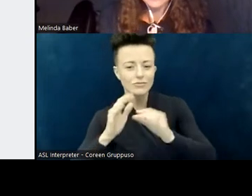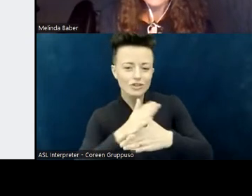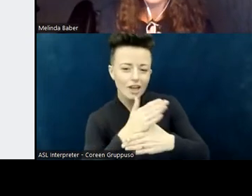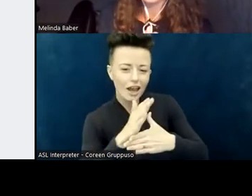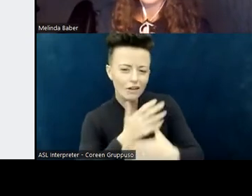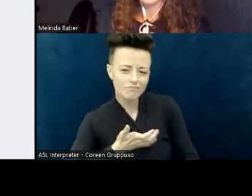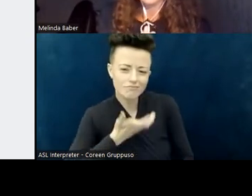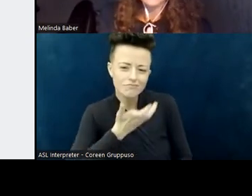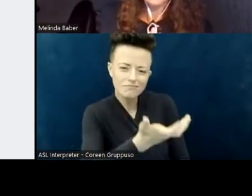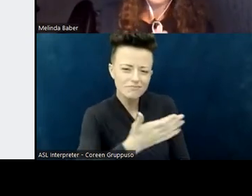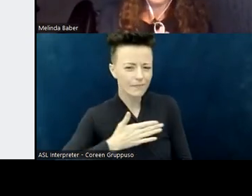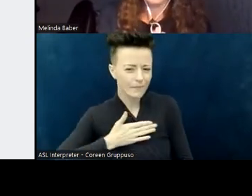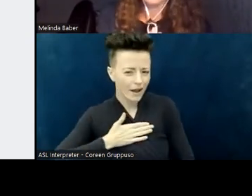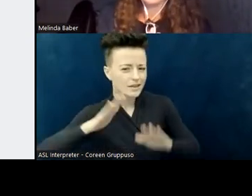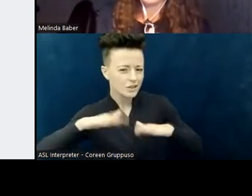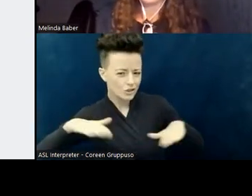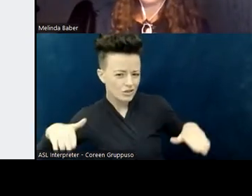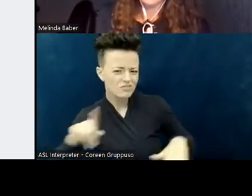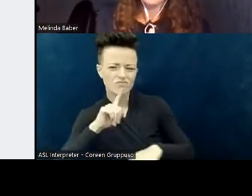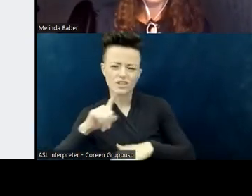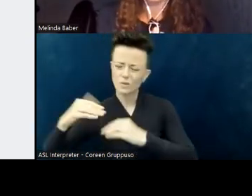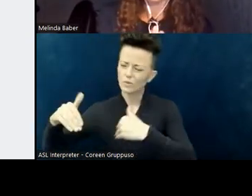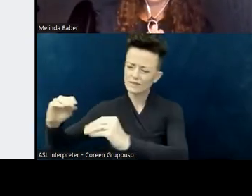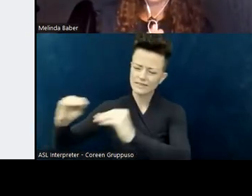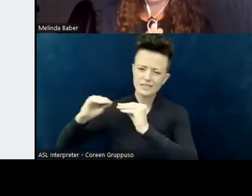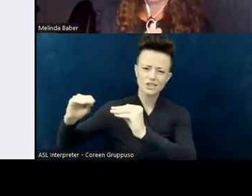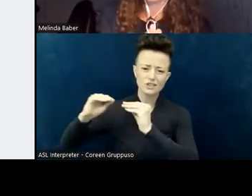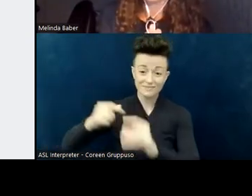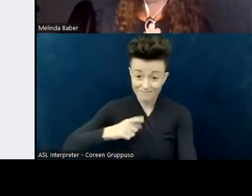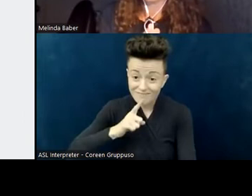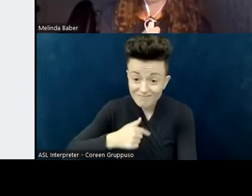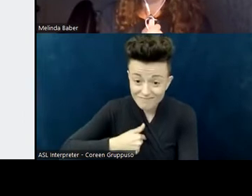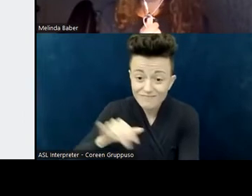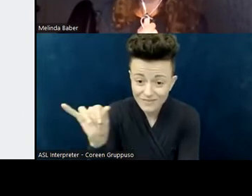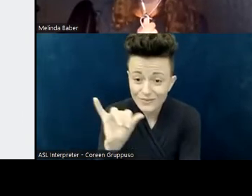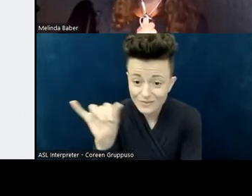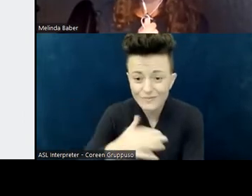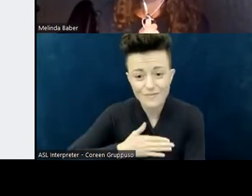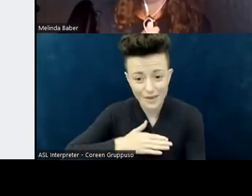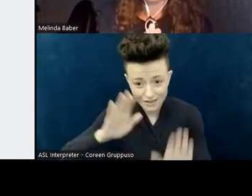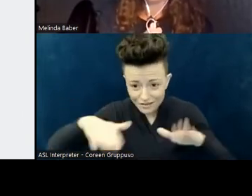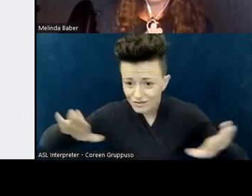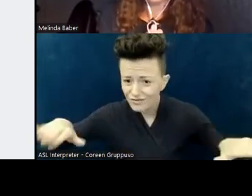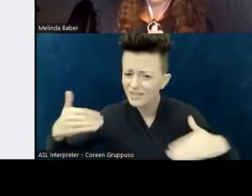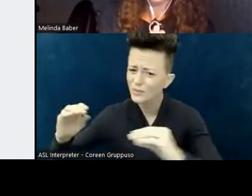My children are also my teachers, and God uses them to teach me